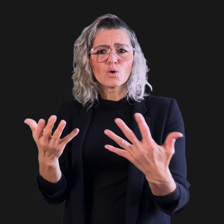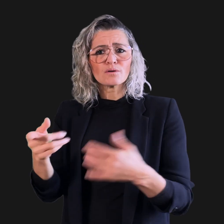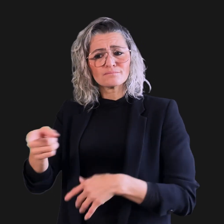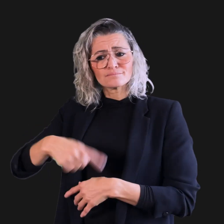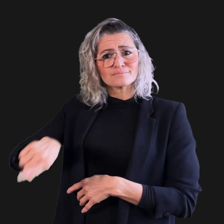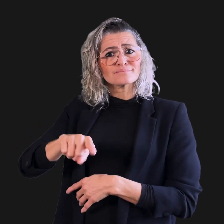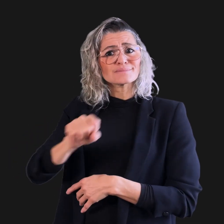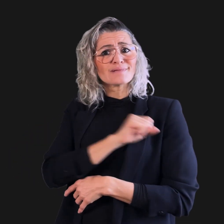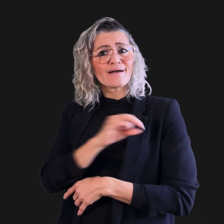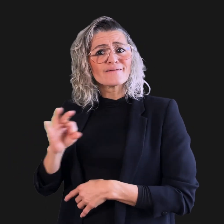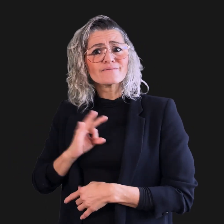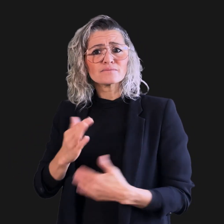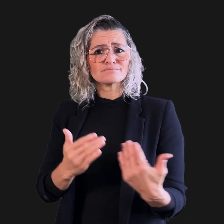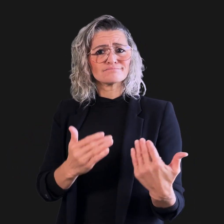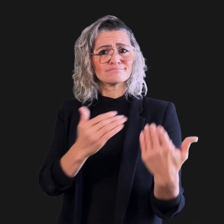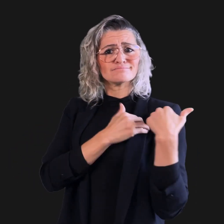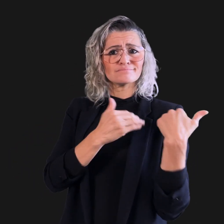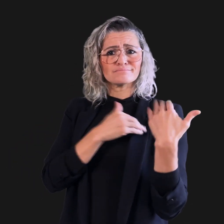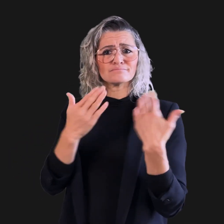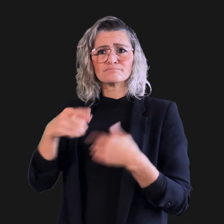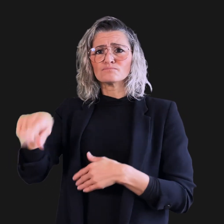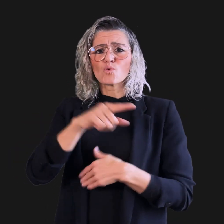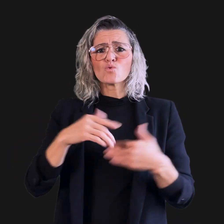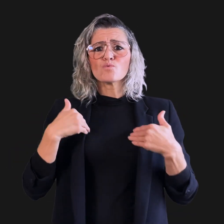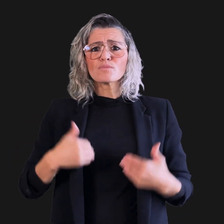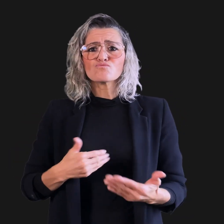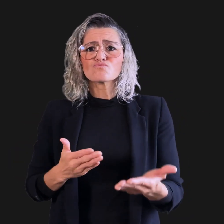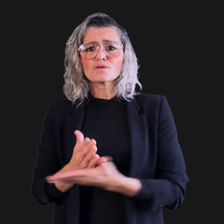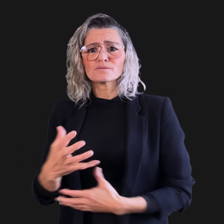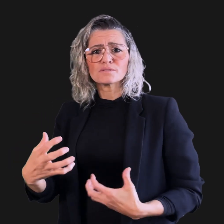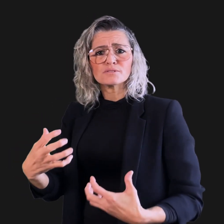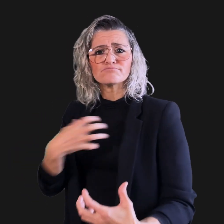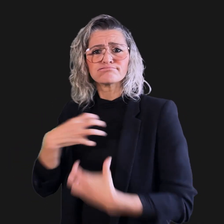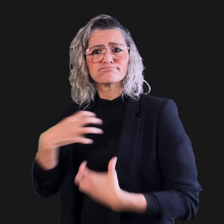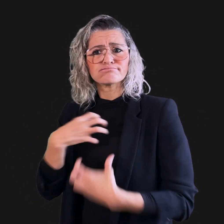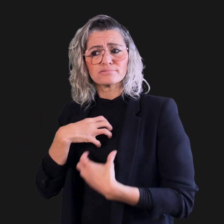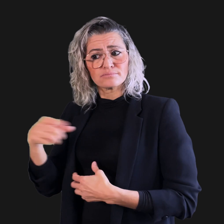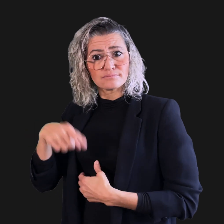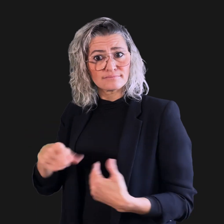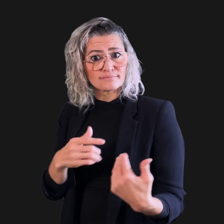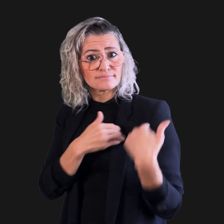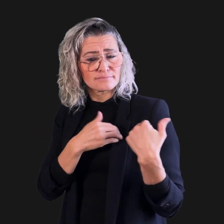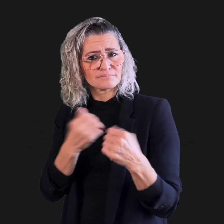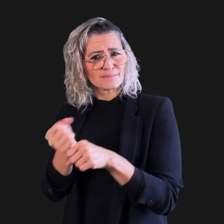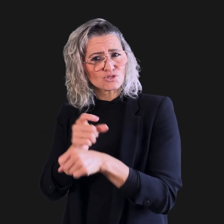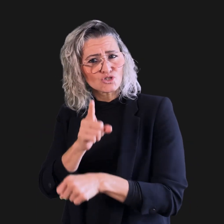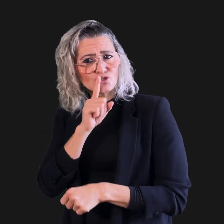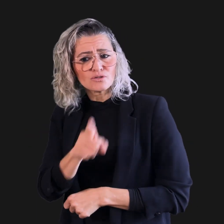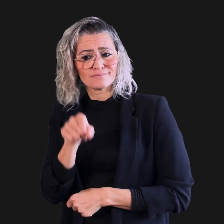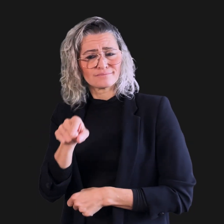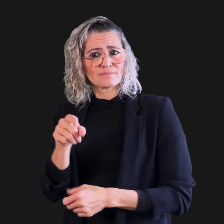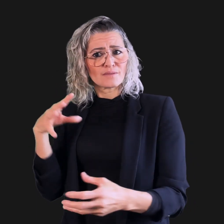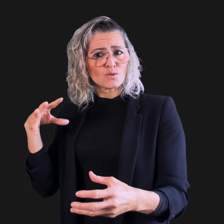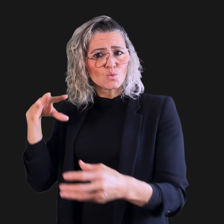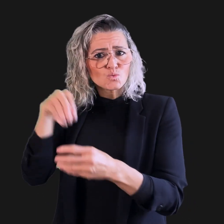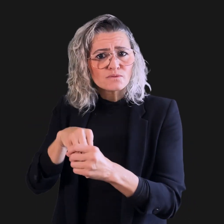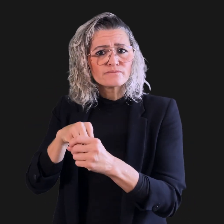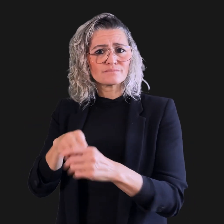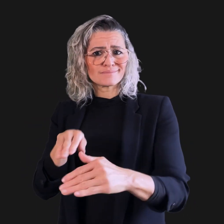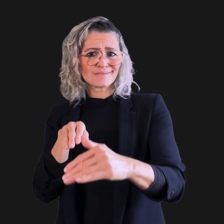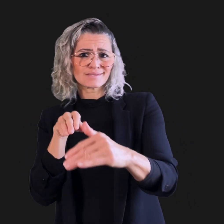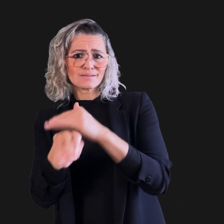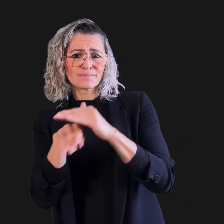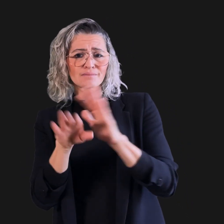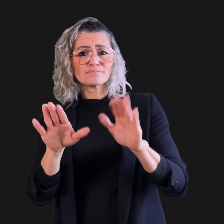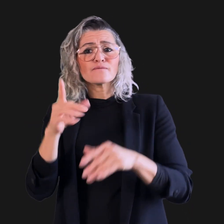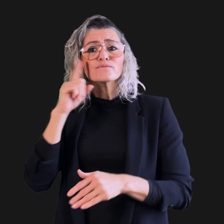for human rights complaints staff to ensure that it is inclusive and accessible.